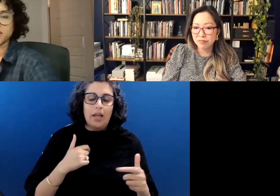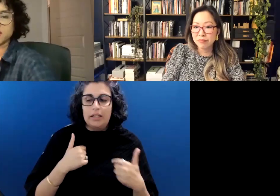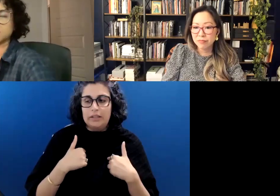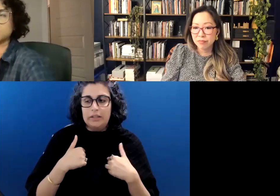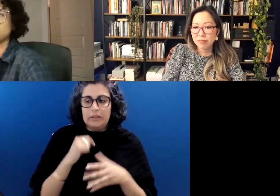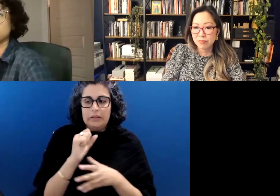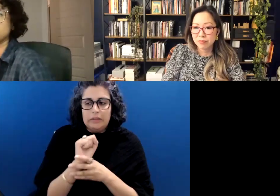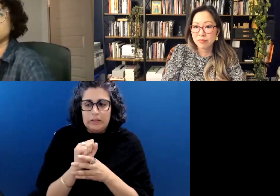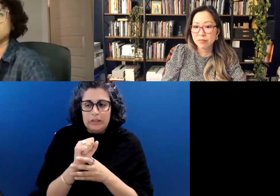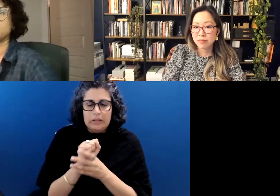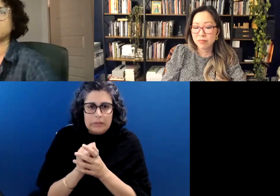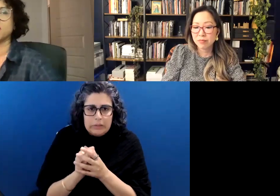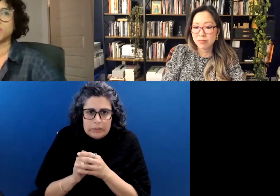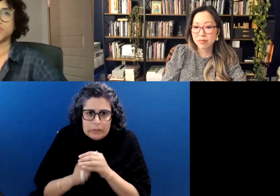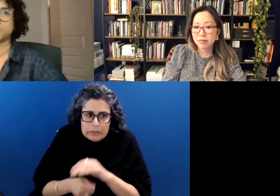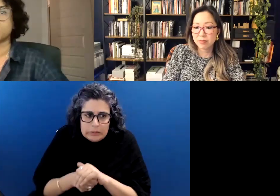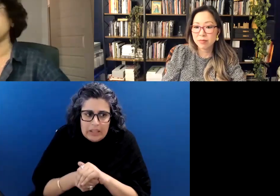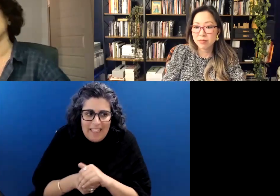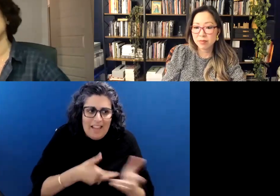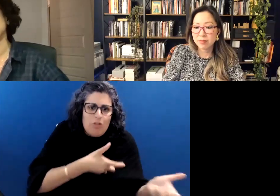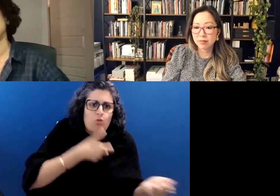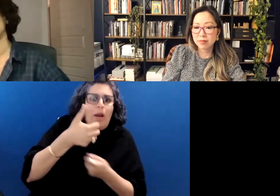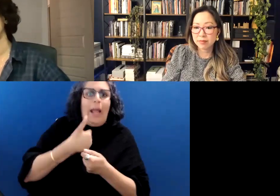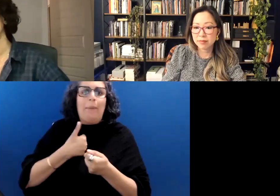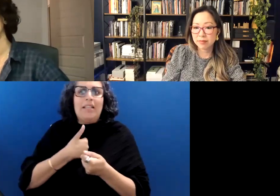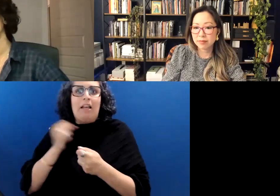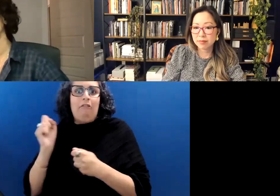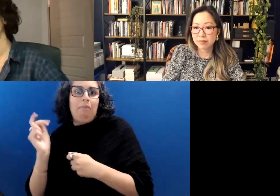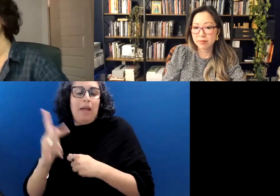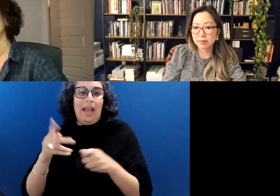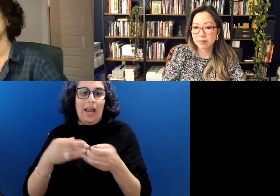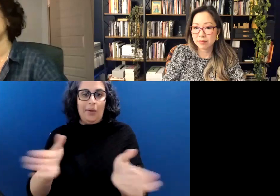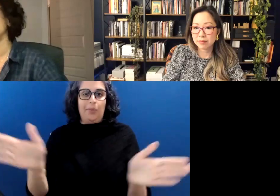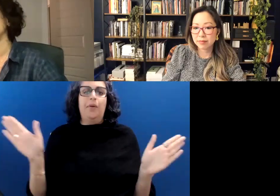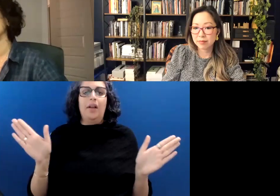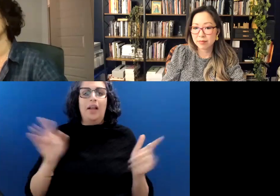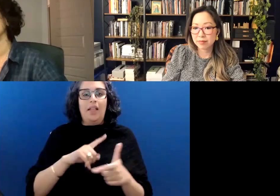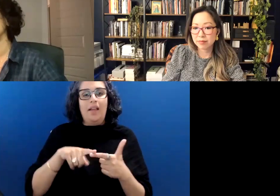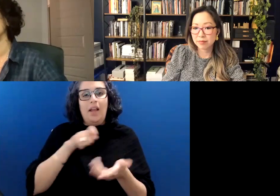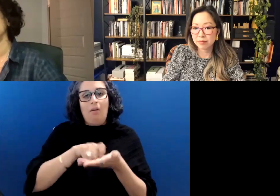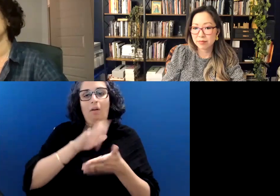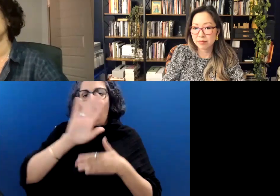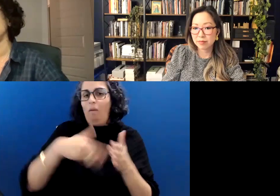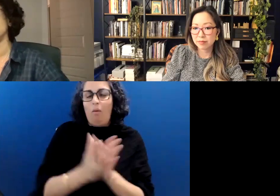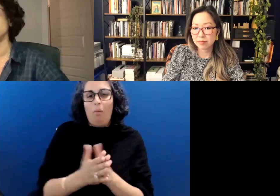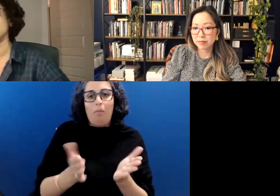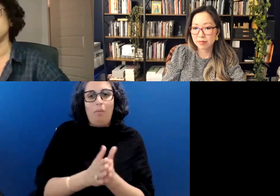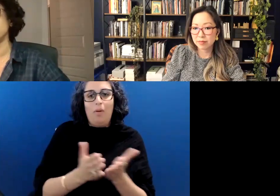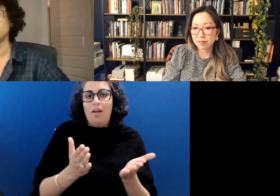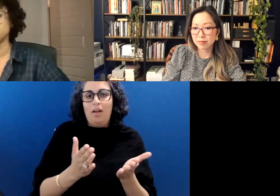And then I think I was writing, I wrote like a whole book that hopefully never nobody ever